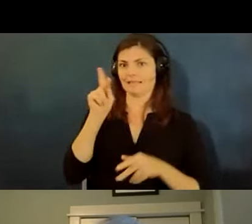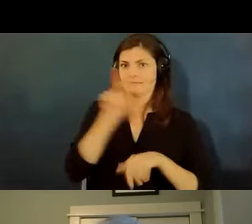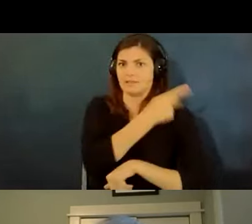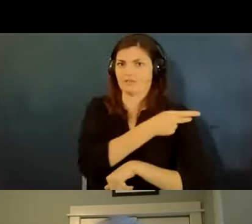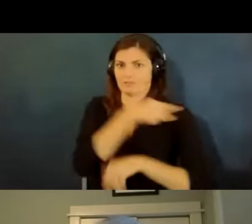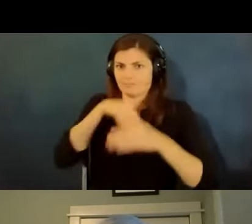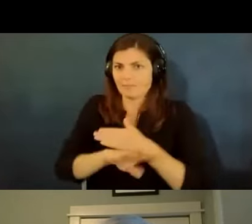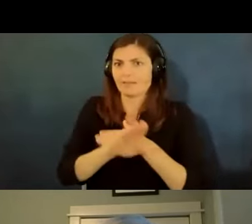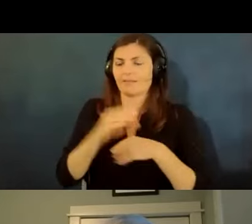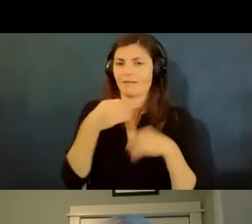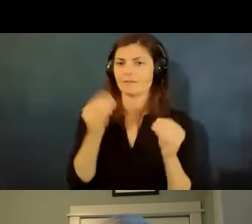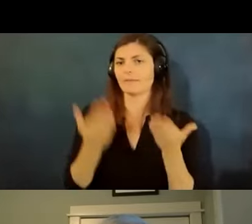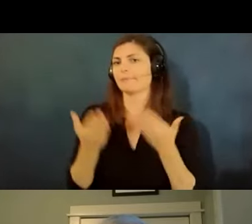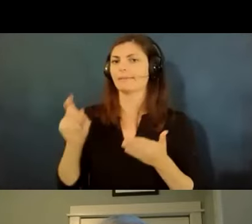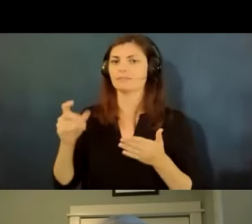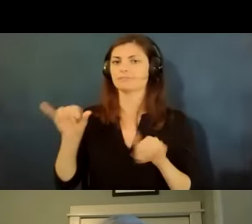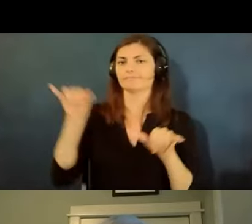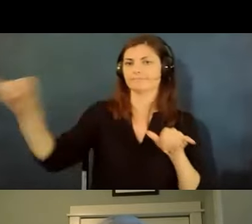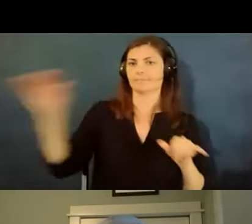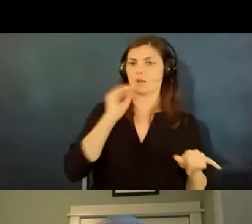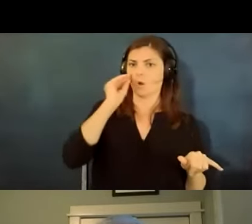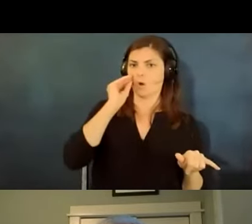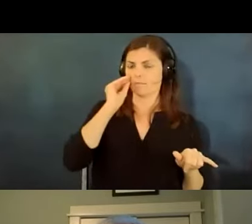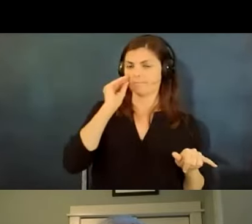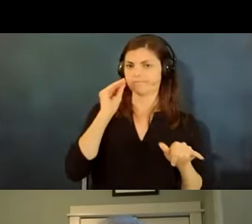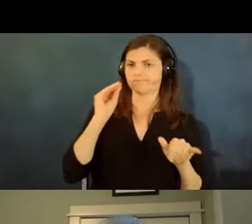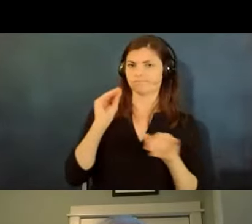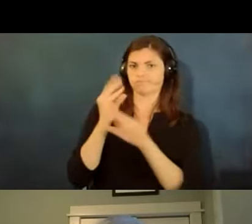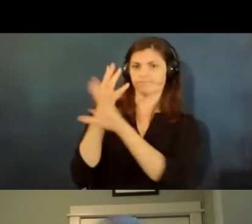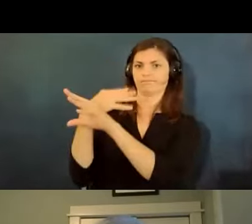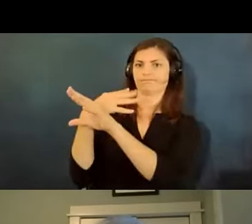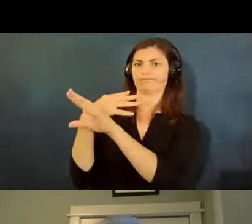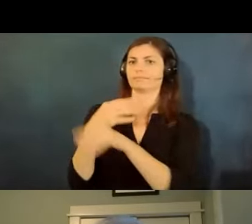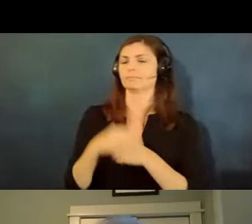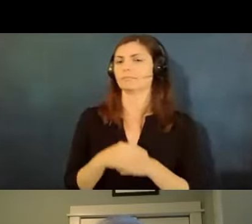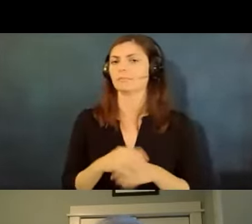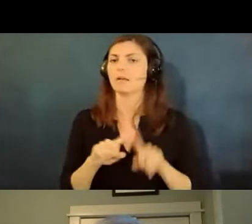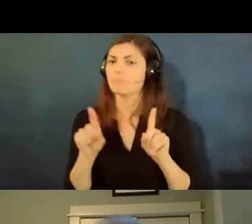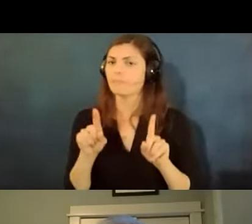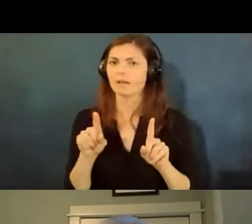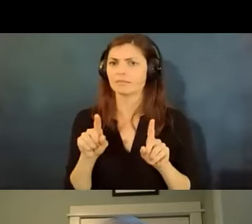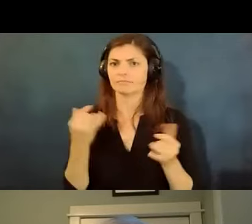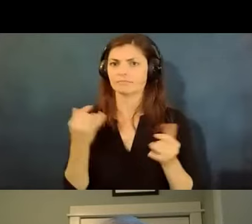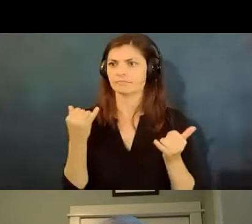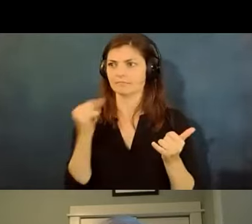maybe it is now telemed kind of thing but in general um the employer has no greater right